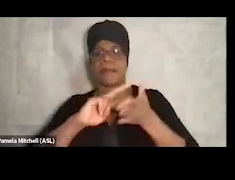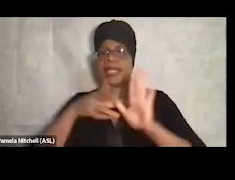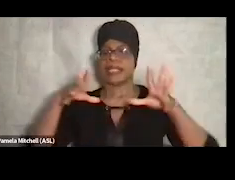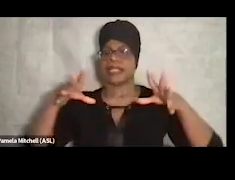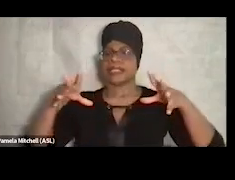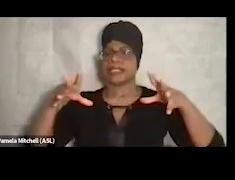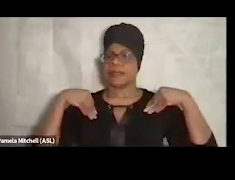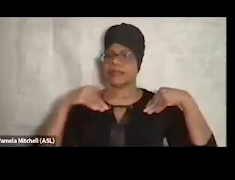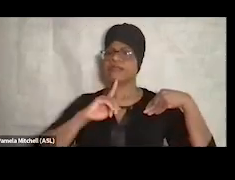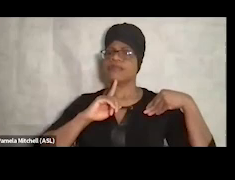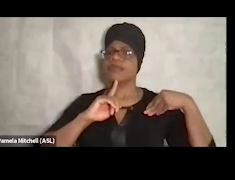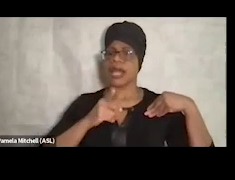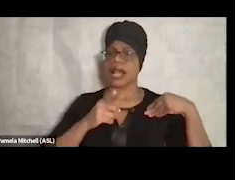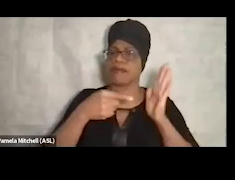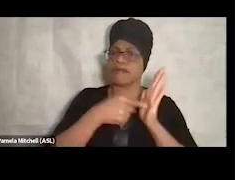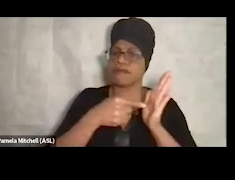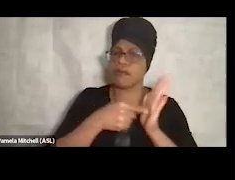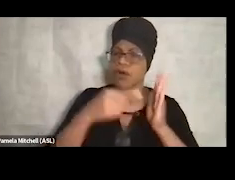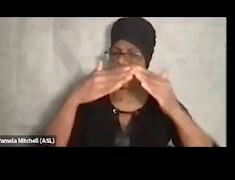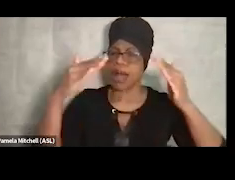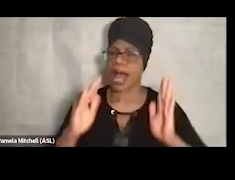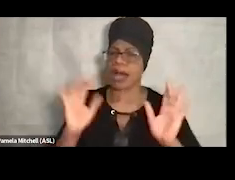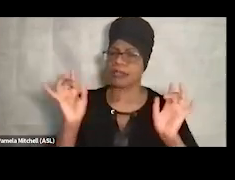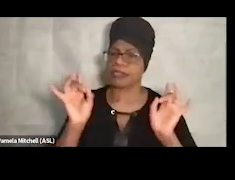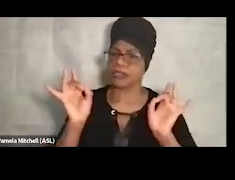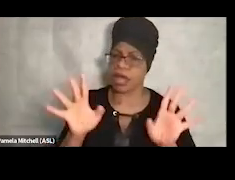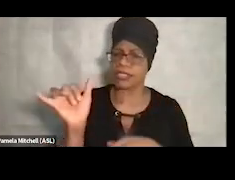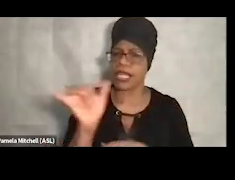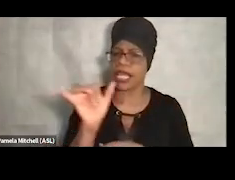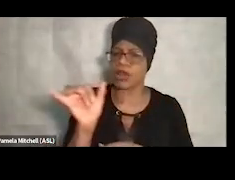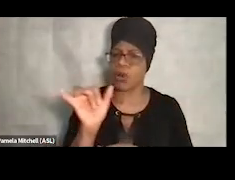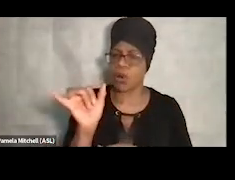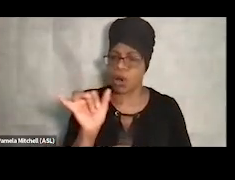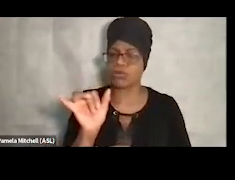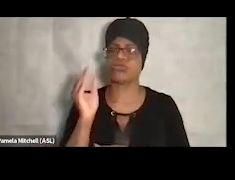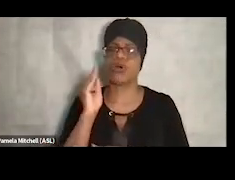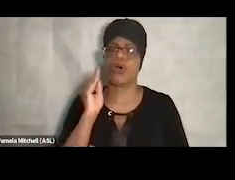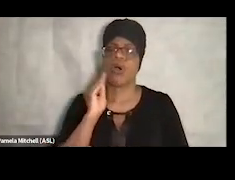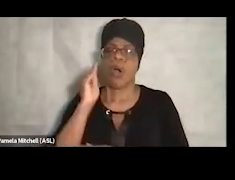of affordable housing crisis and subsequent homelessness crisis.